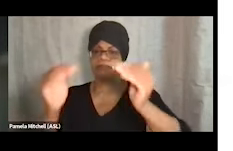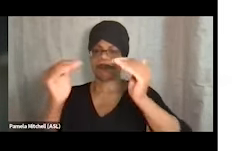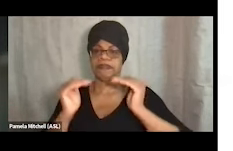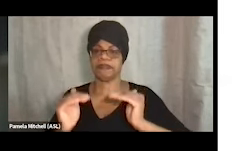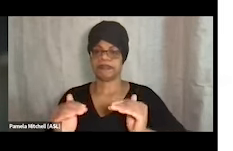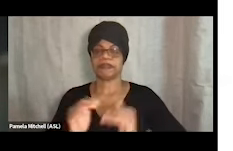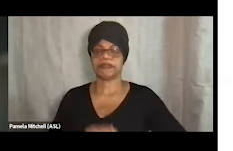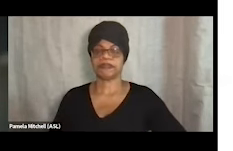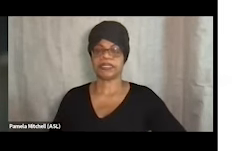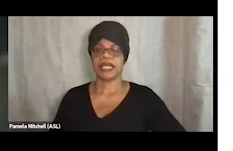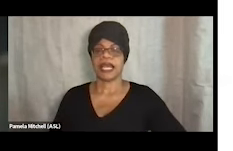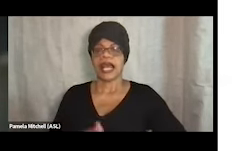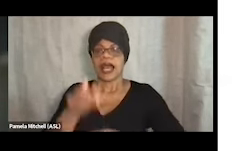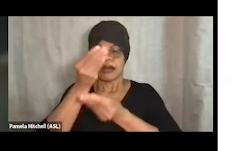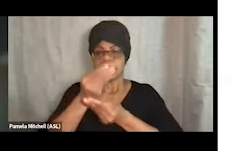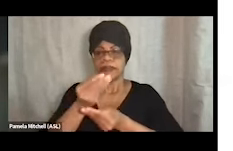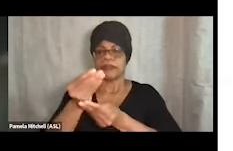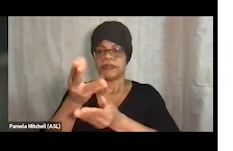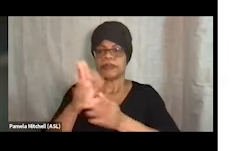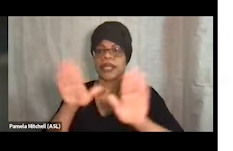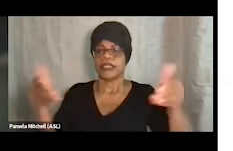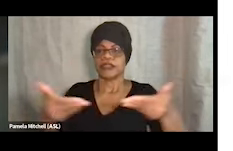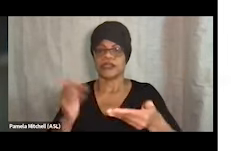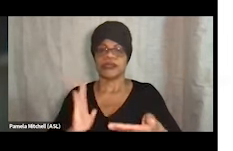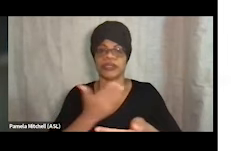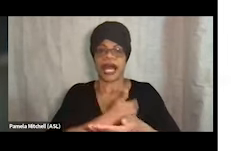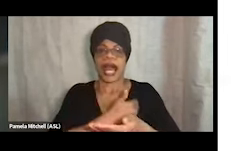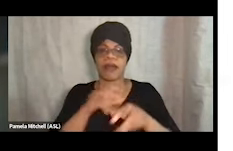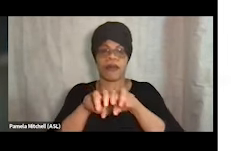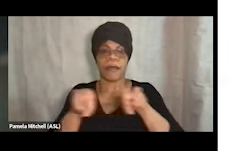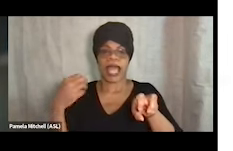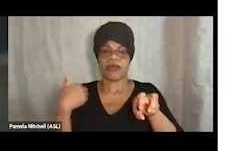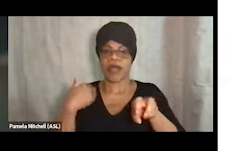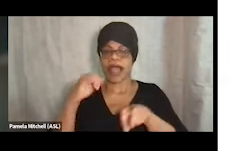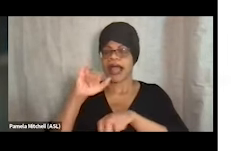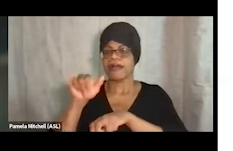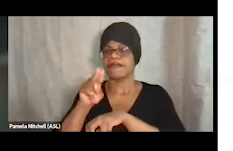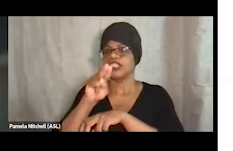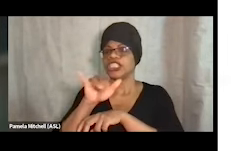I just want to introduce our panel. So we have Jenny Gomez,